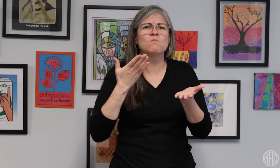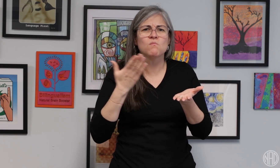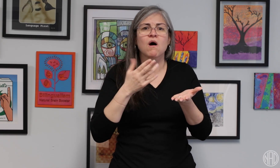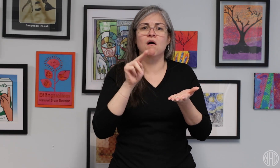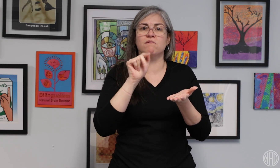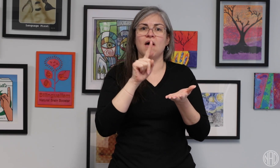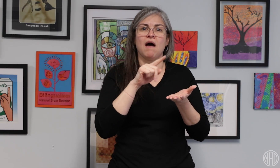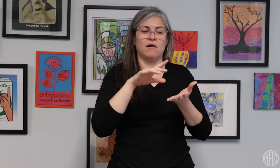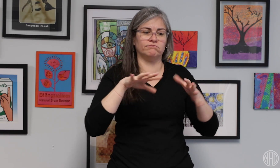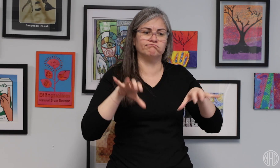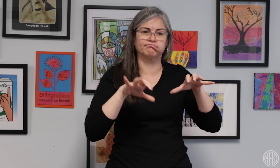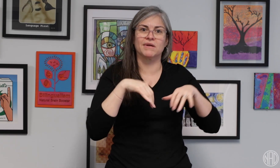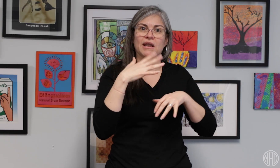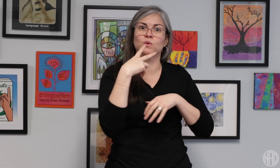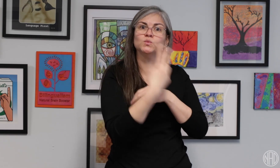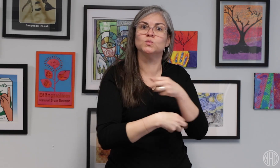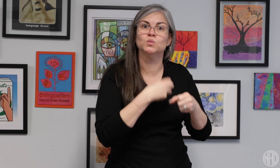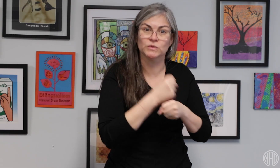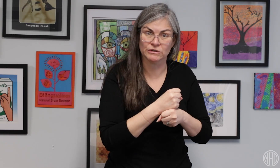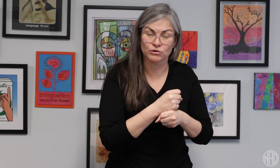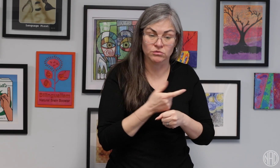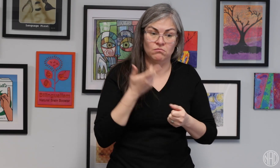the NAD's 2020-2022 priorities.